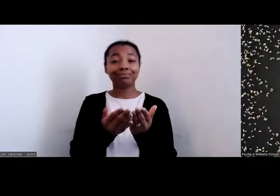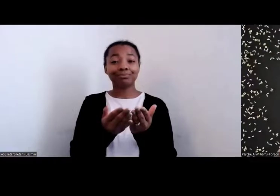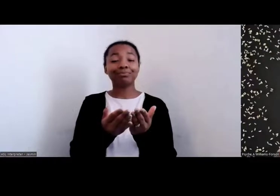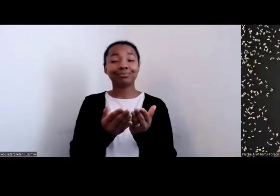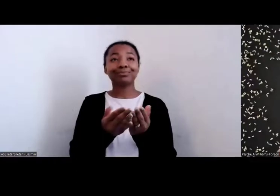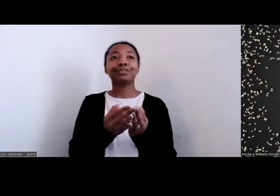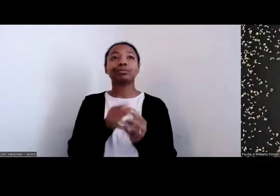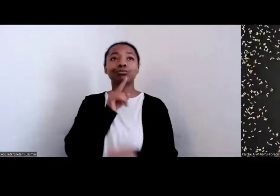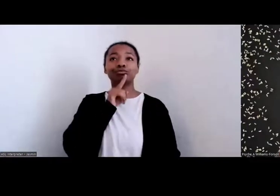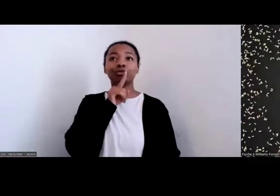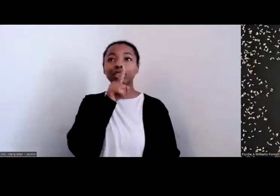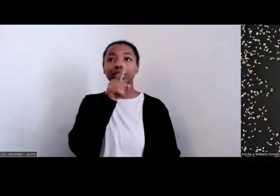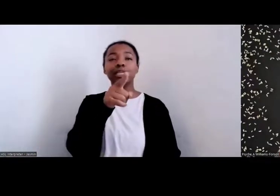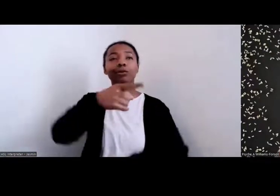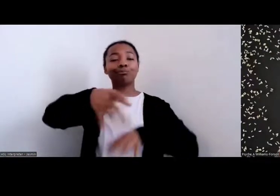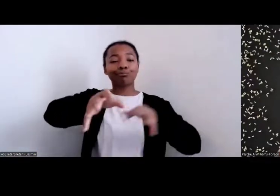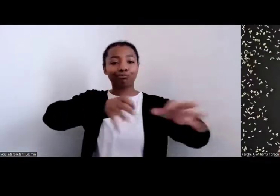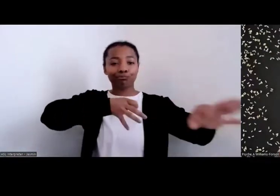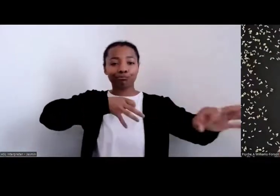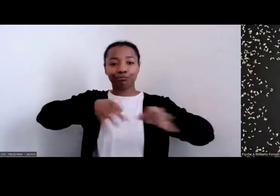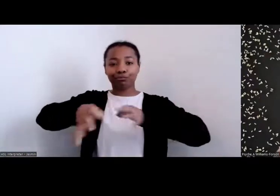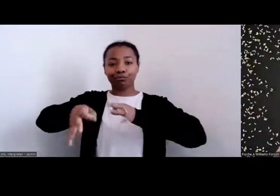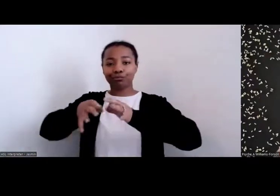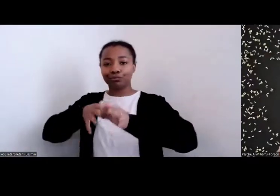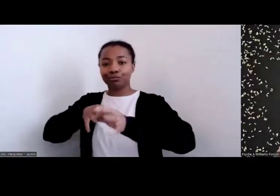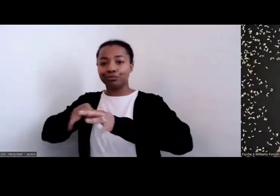It's a deliberate way of assuming that black